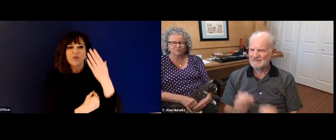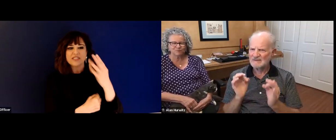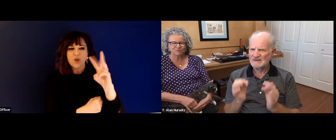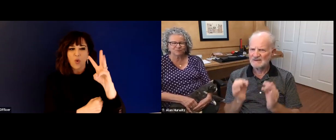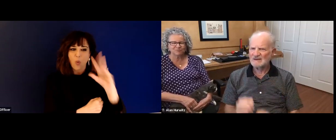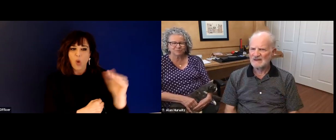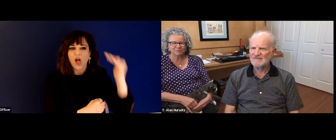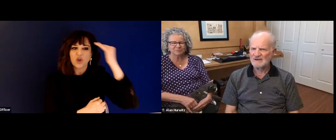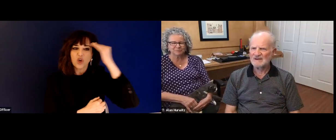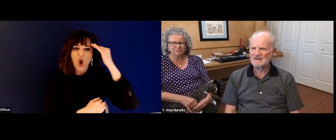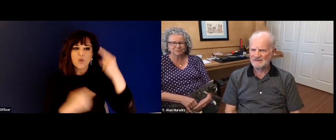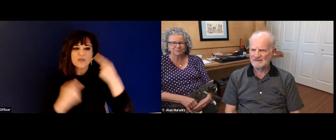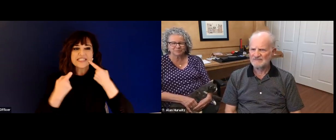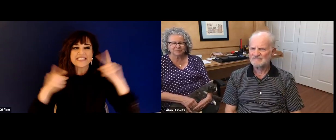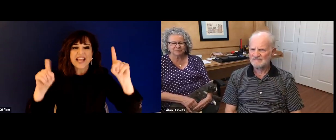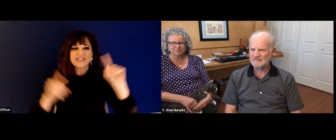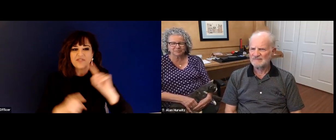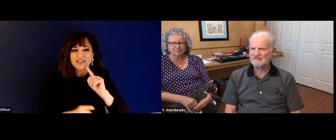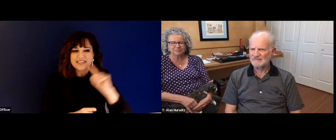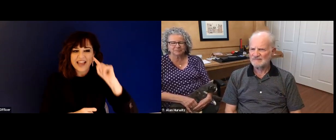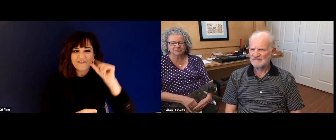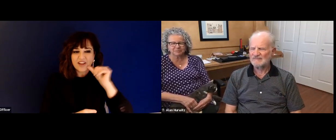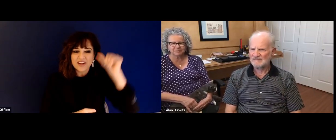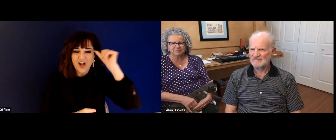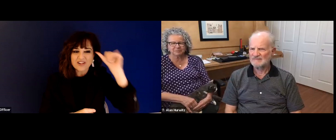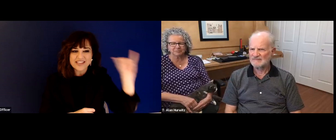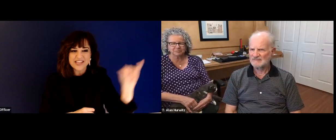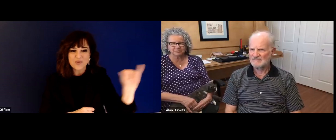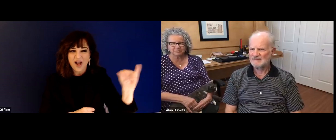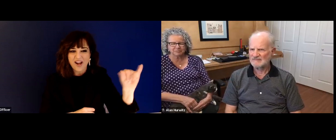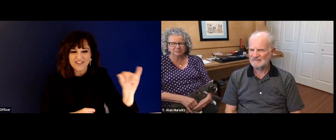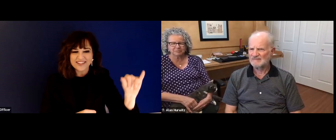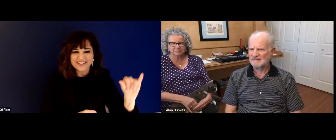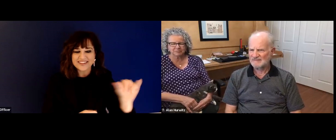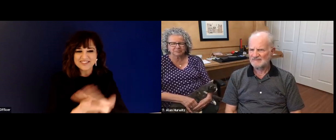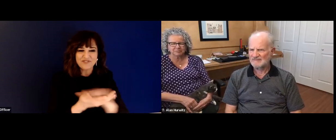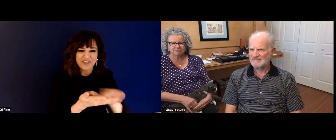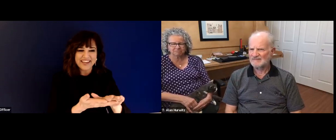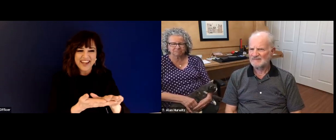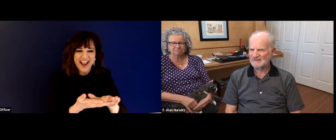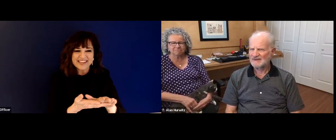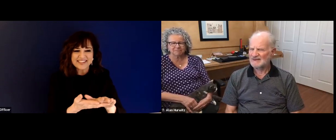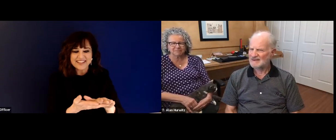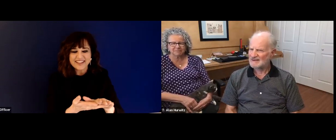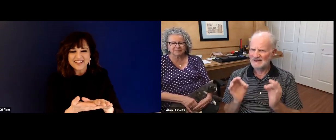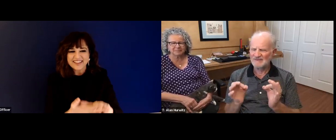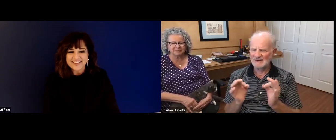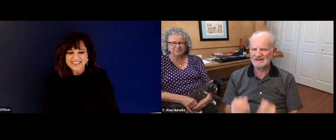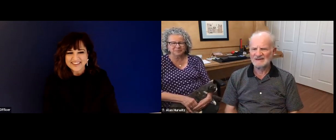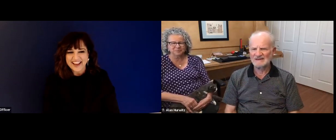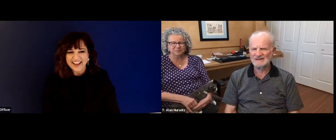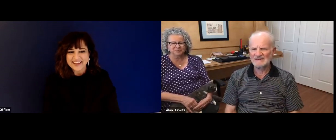thanks to NAD for just learning all of the different perspectives. And also thank you, with your leadership as